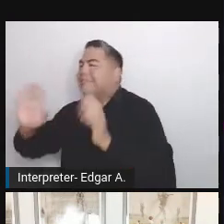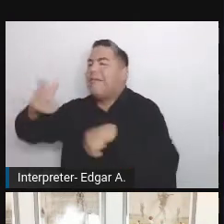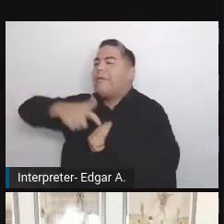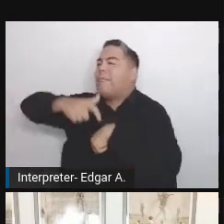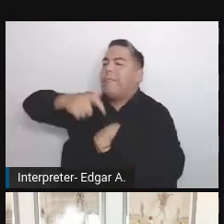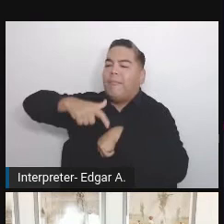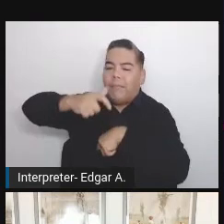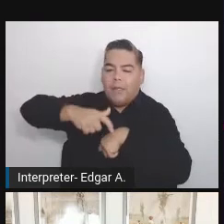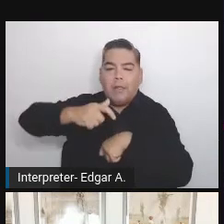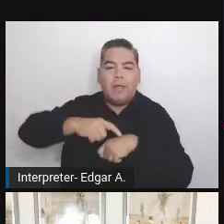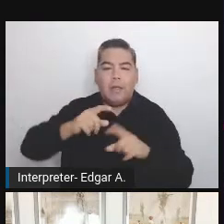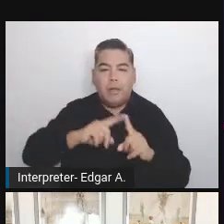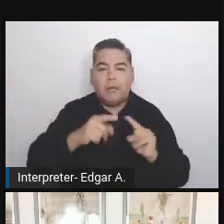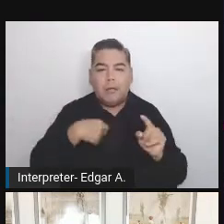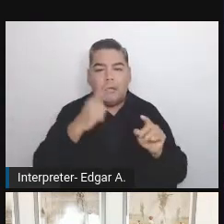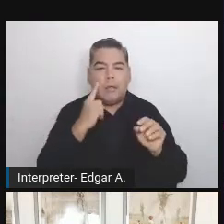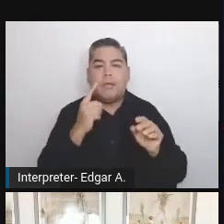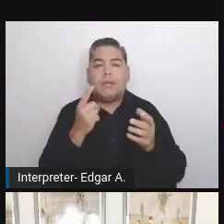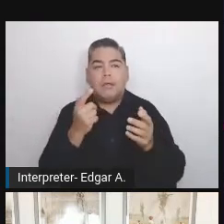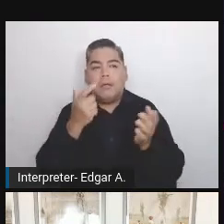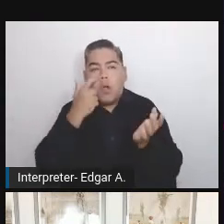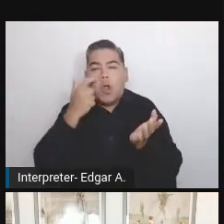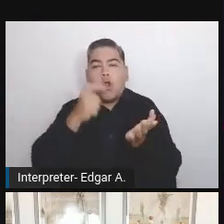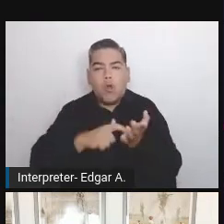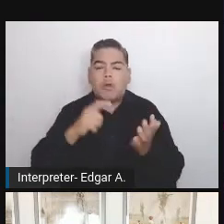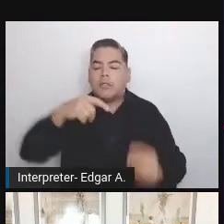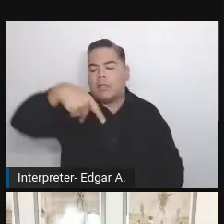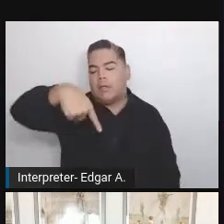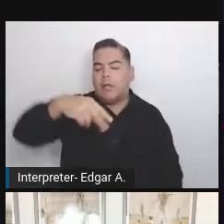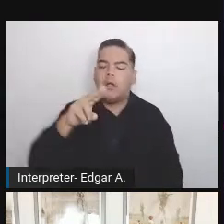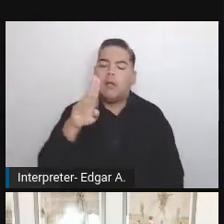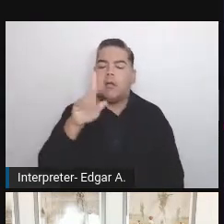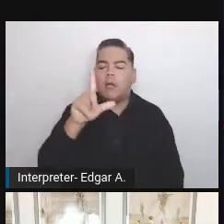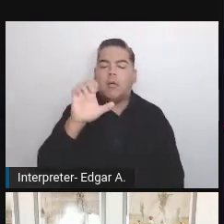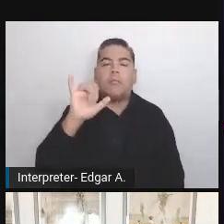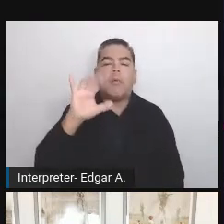to go through these WPCAG norms.